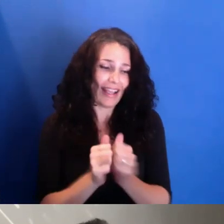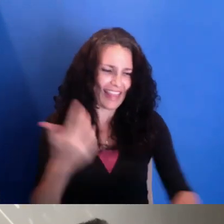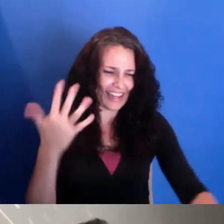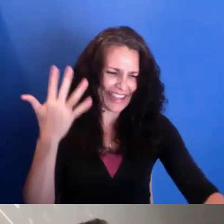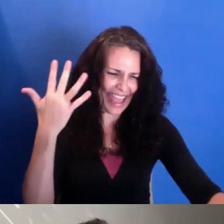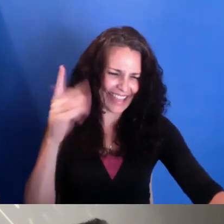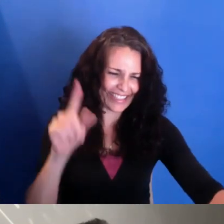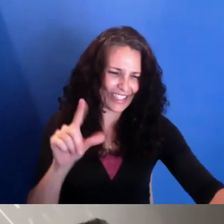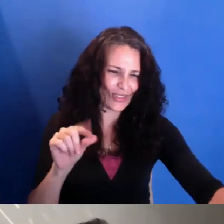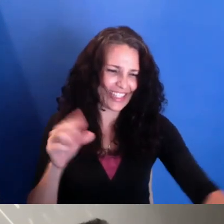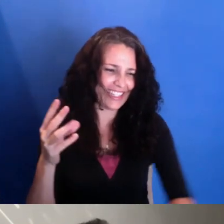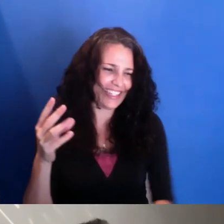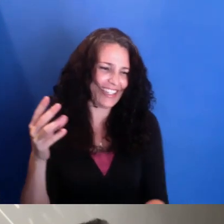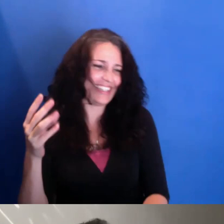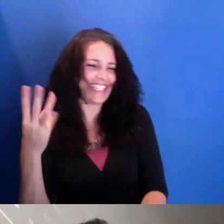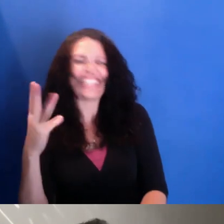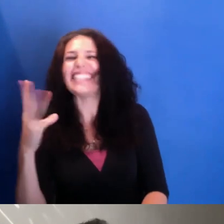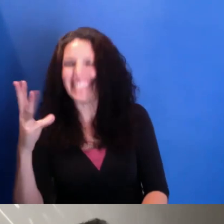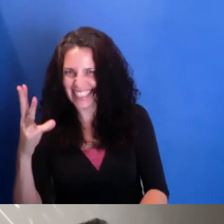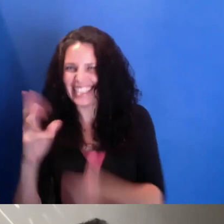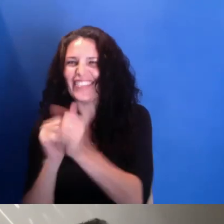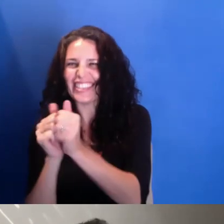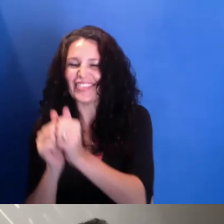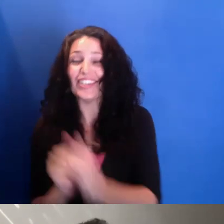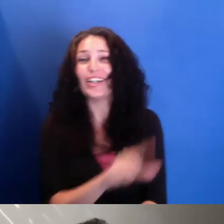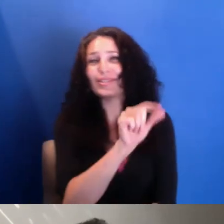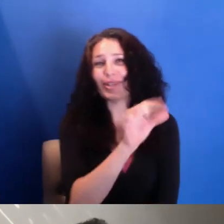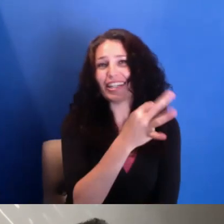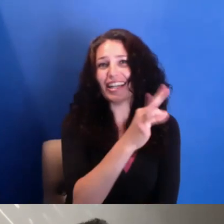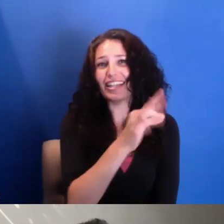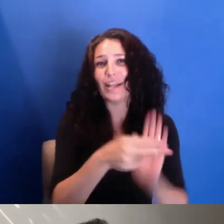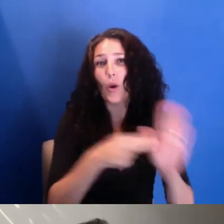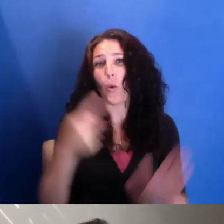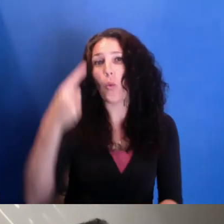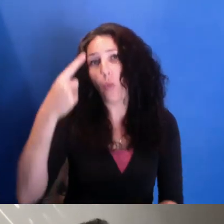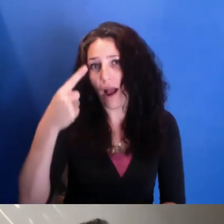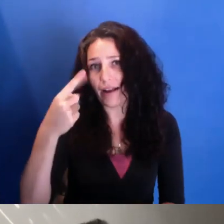In 2019, she was named one of Doc NYC's 40 Under 40.